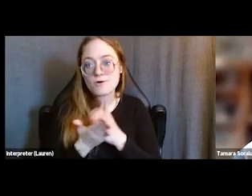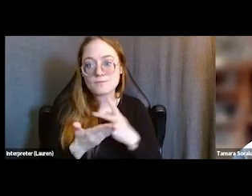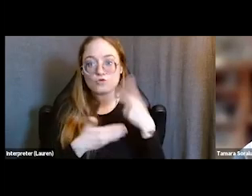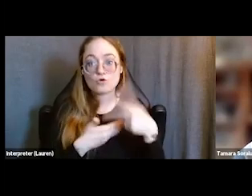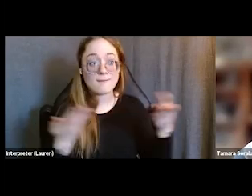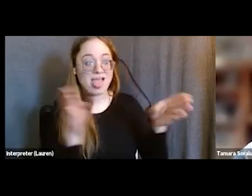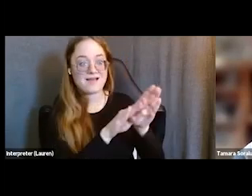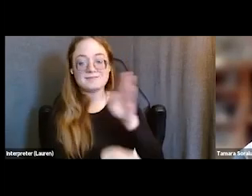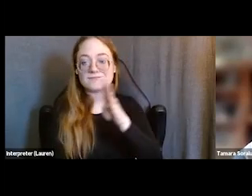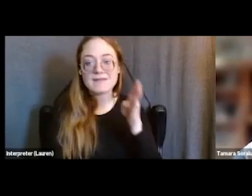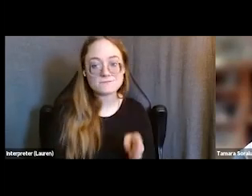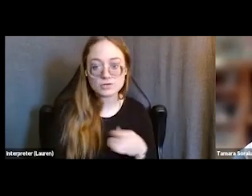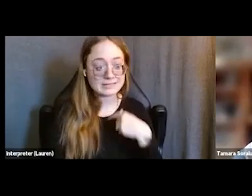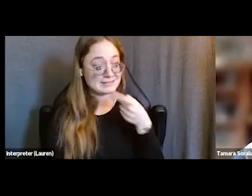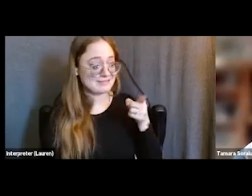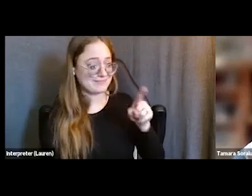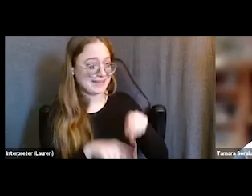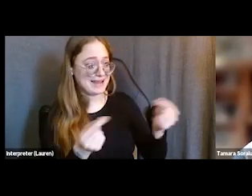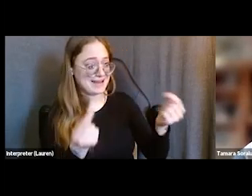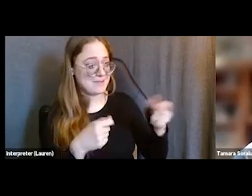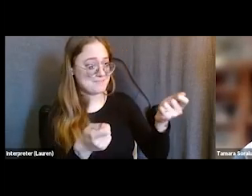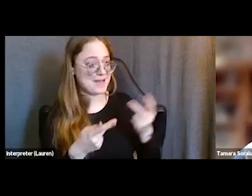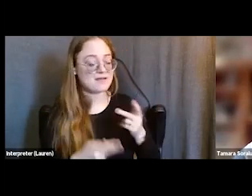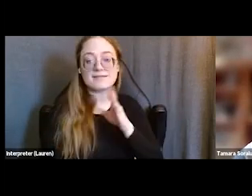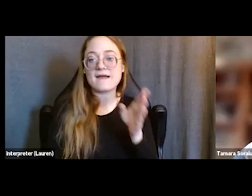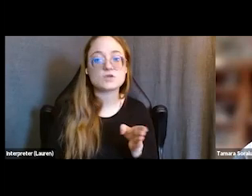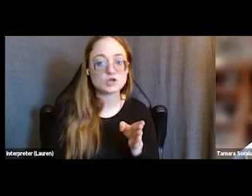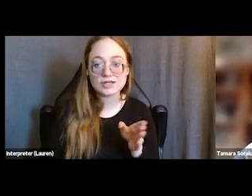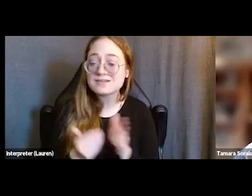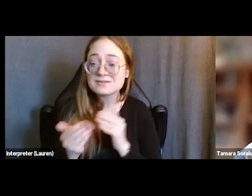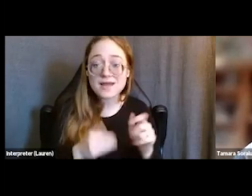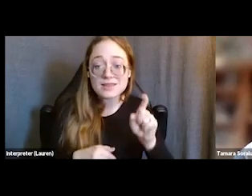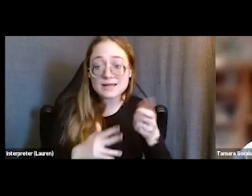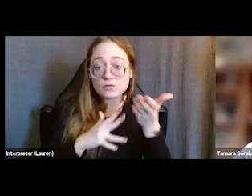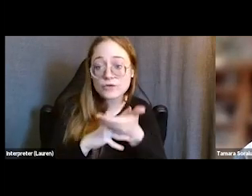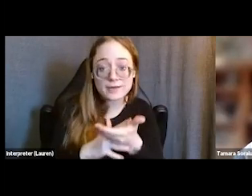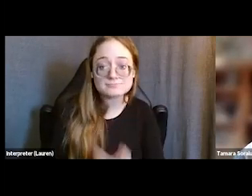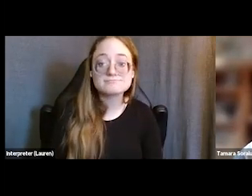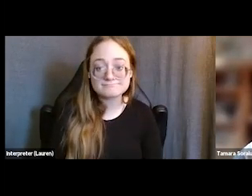and we never tell a young person that they can't come back, even if they need a break somewhere in this path. And so, we understand